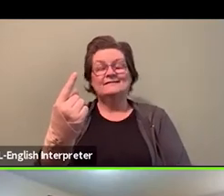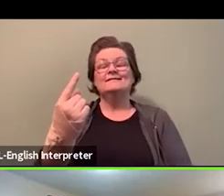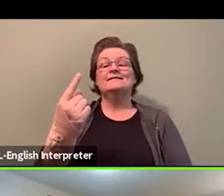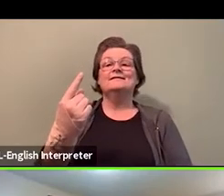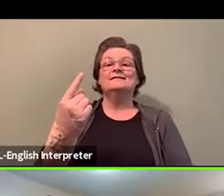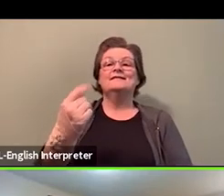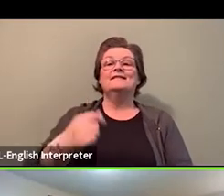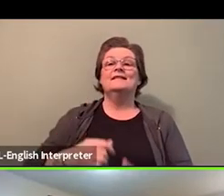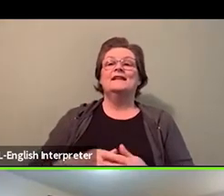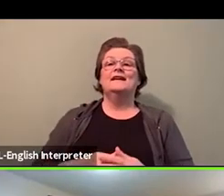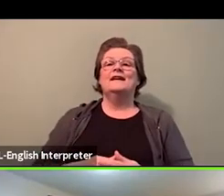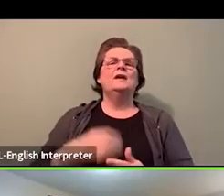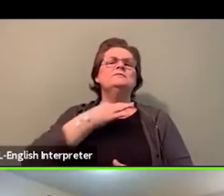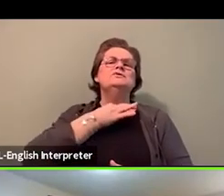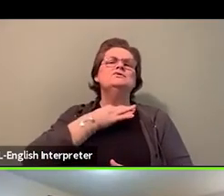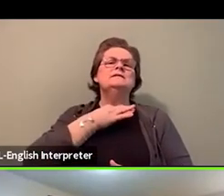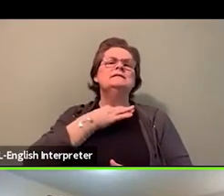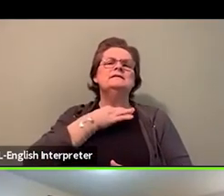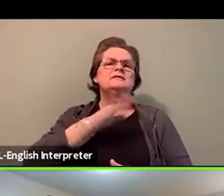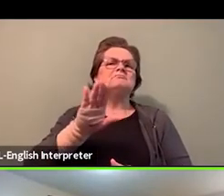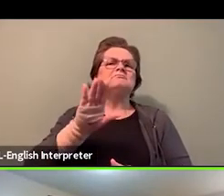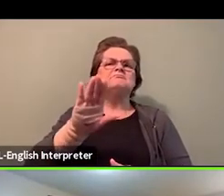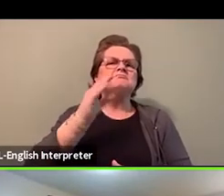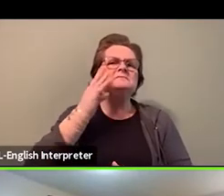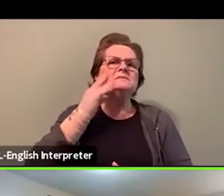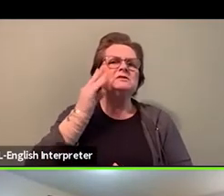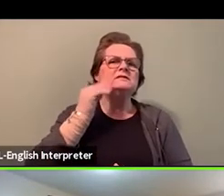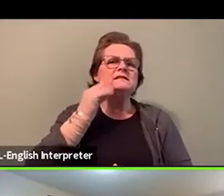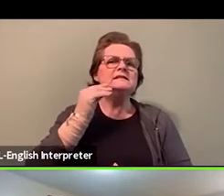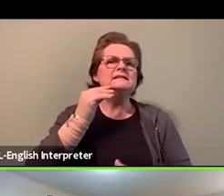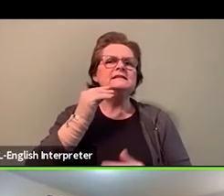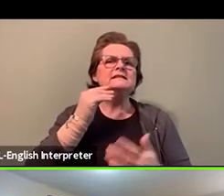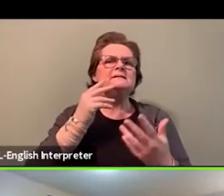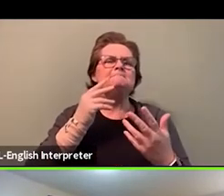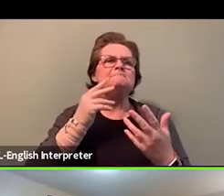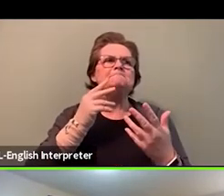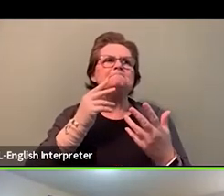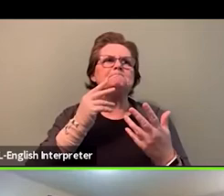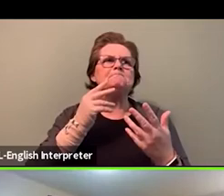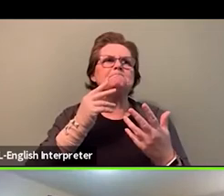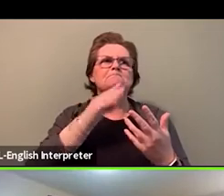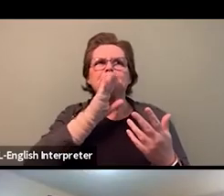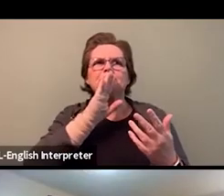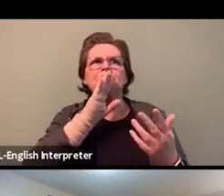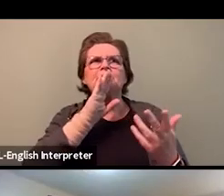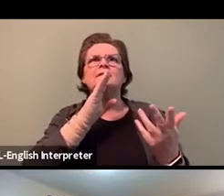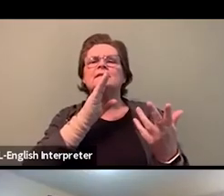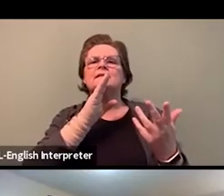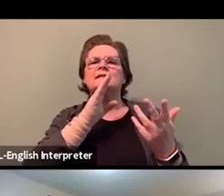what were some challenges that you faced in Queen's Park? And... - Sorry, Sharon.